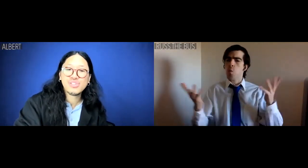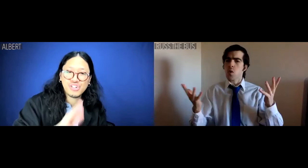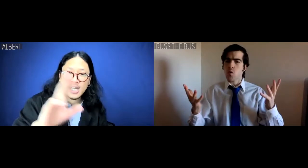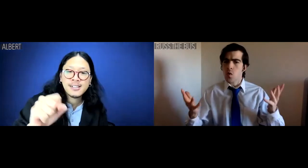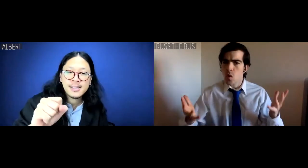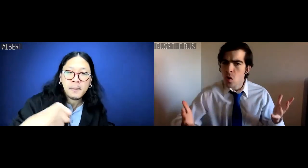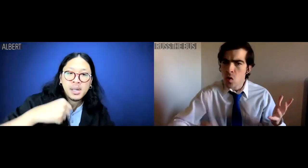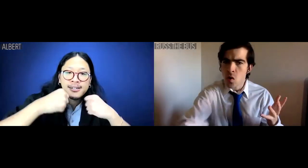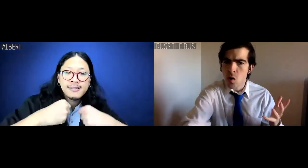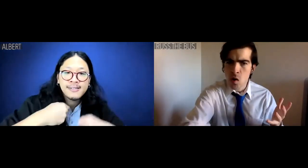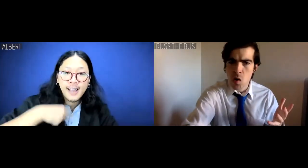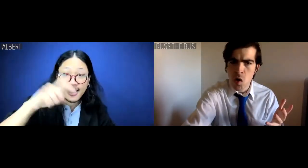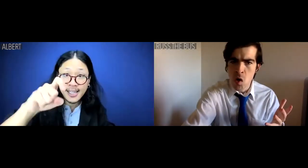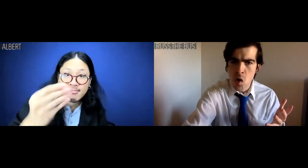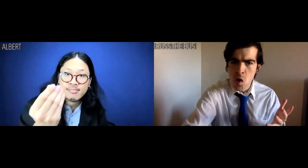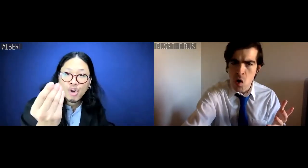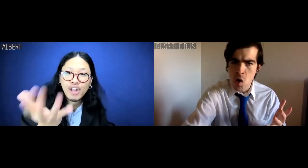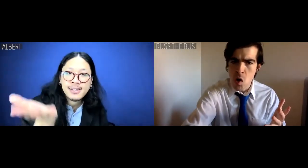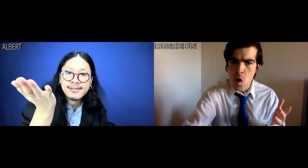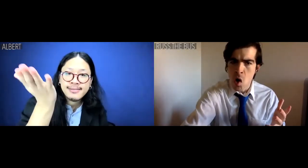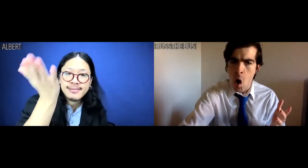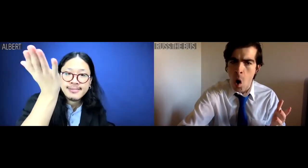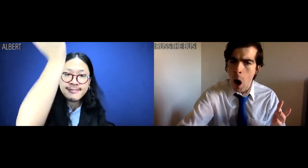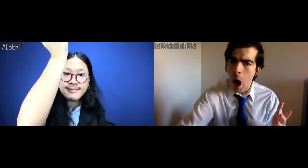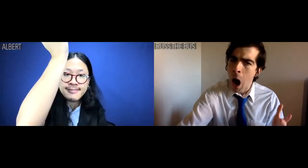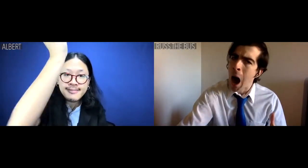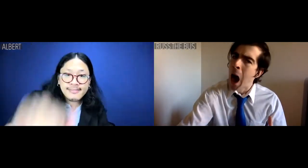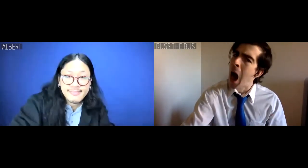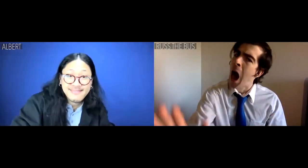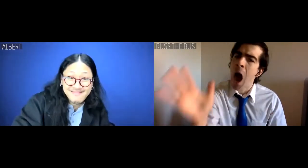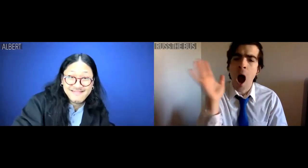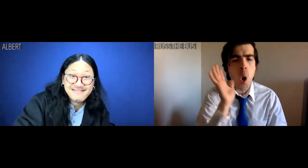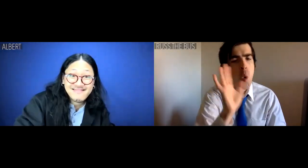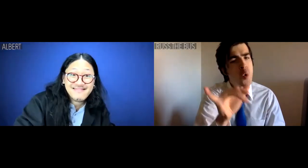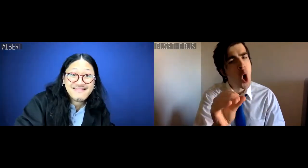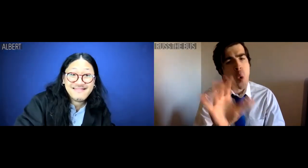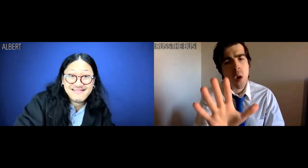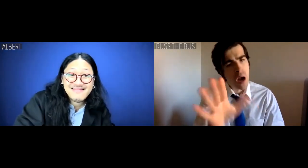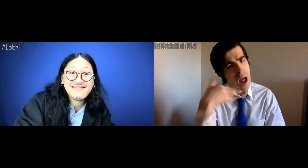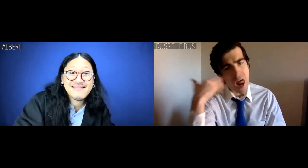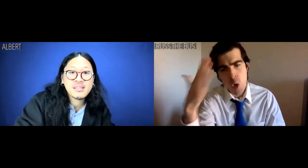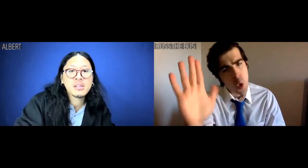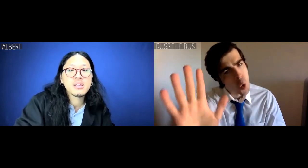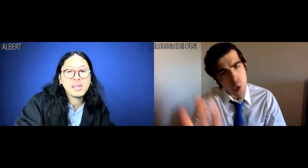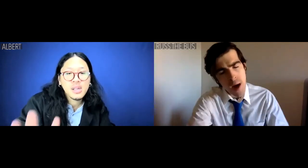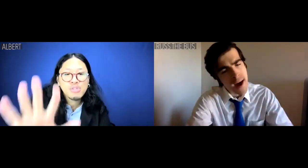Albert: Russ the bus, I need a raise. Russ the Bus: Yo, I don't know.